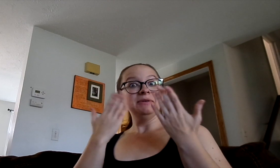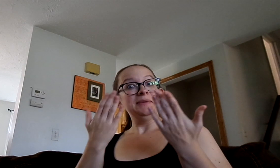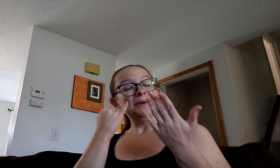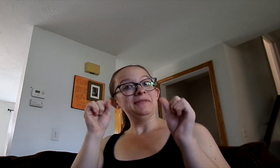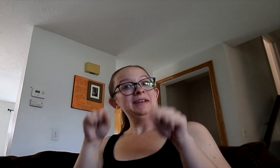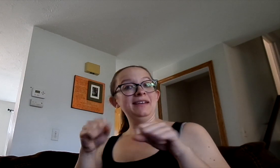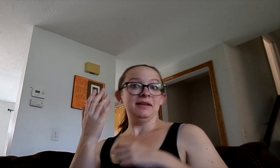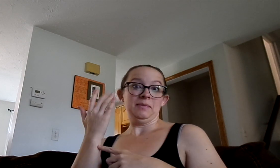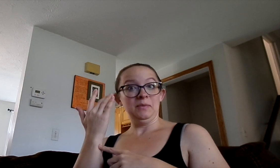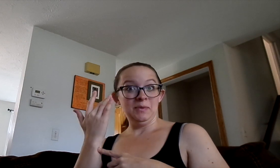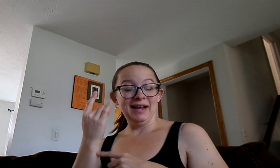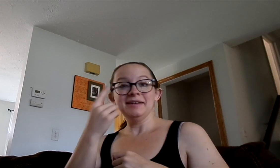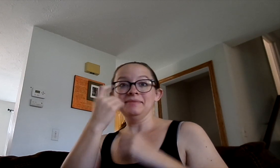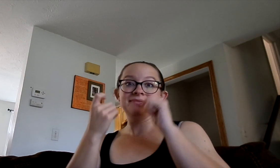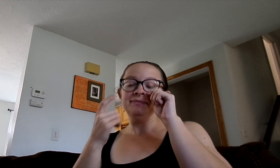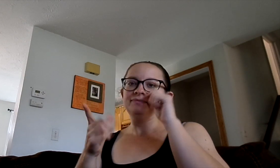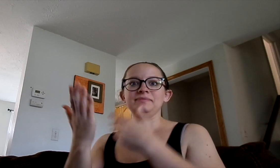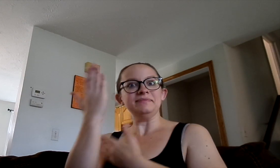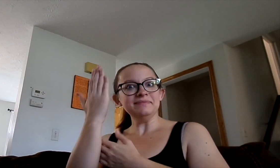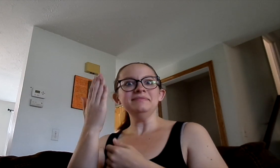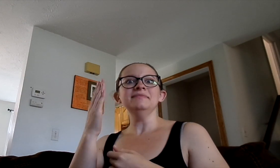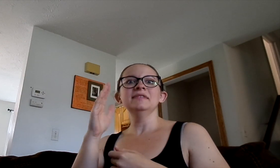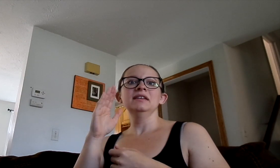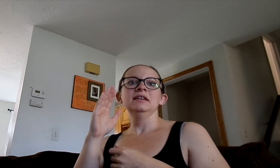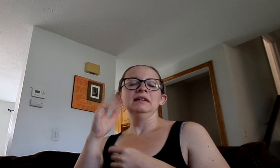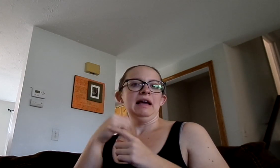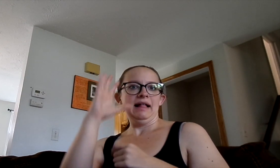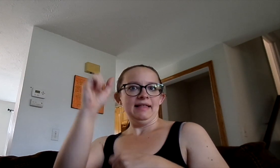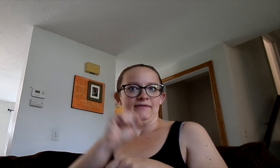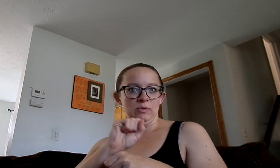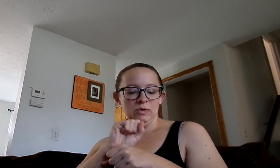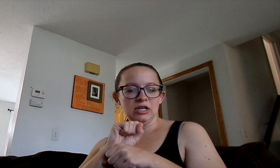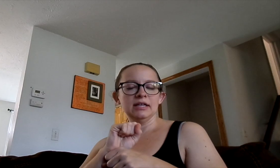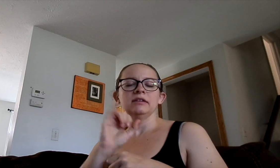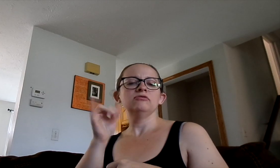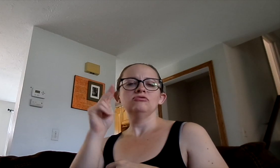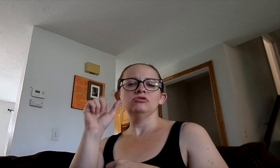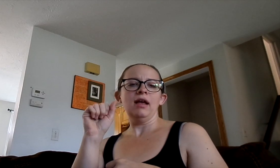but I don't know if we're gonna be able to because.... this morning I left for work.